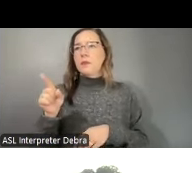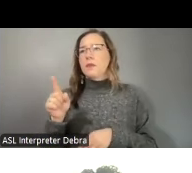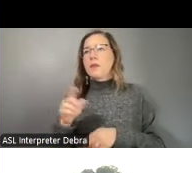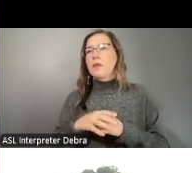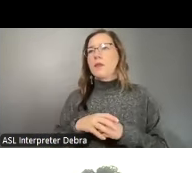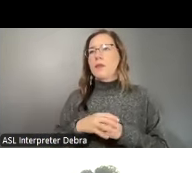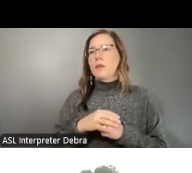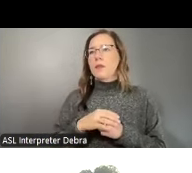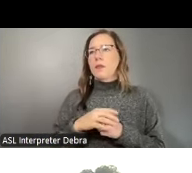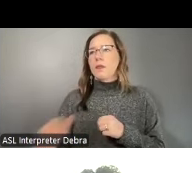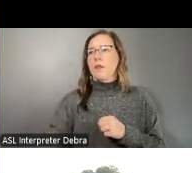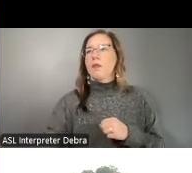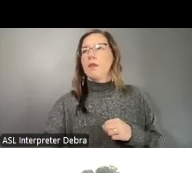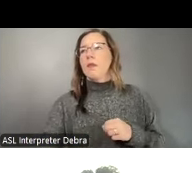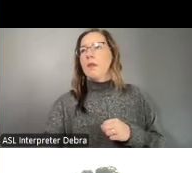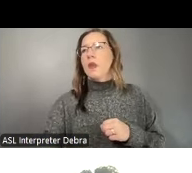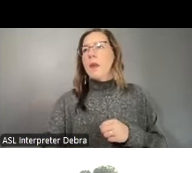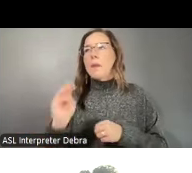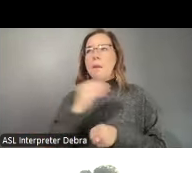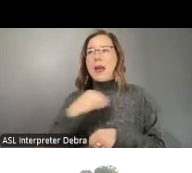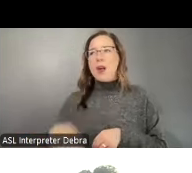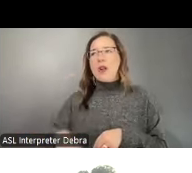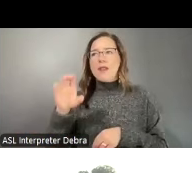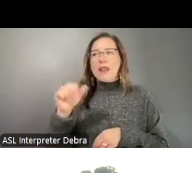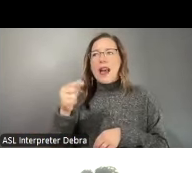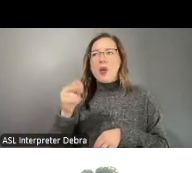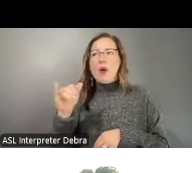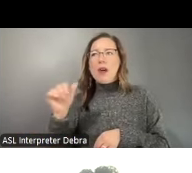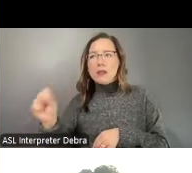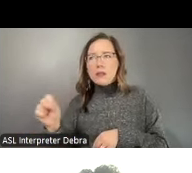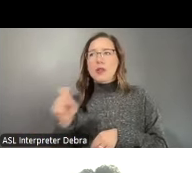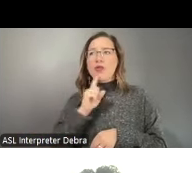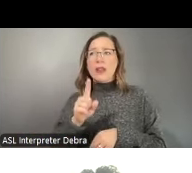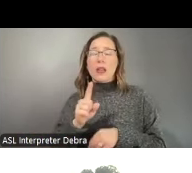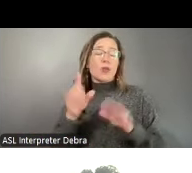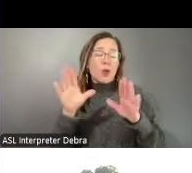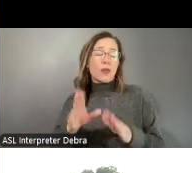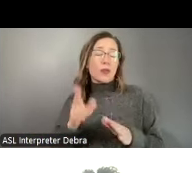Caguas, among others. And it's amazing to see the prominent role that the arts and culture